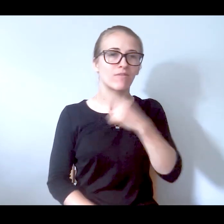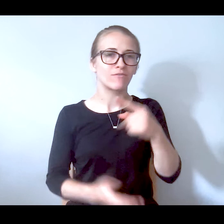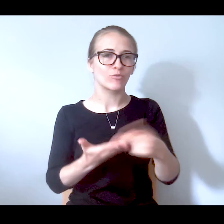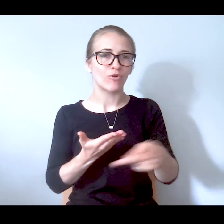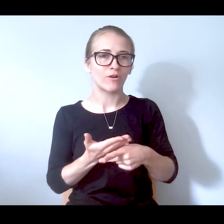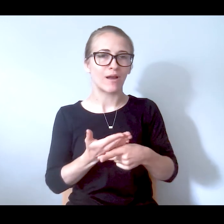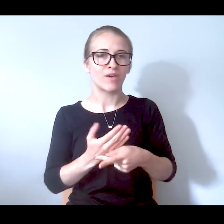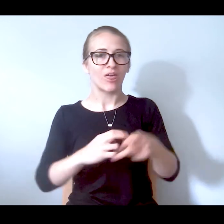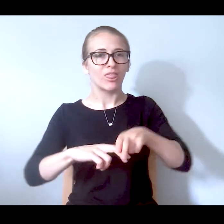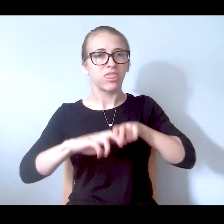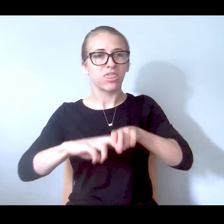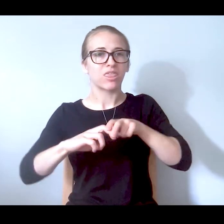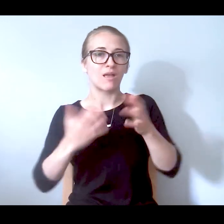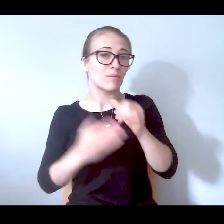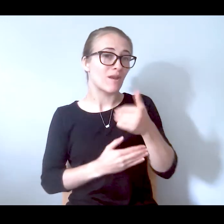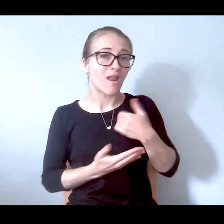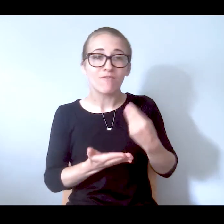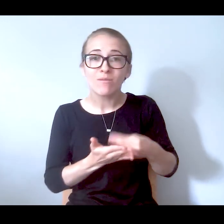this program. So they're sitting in there because they might not